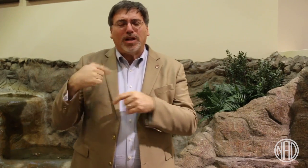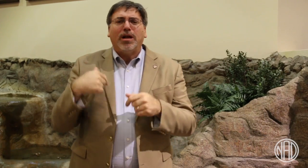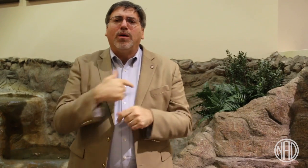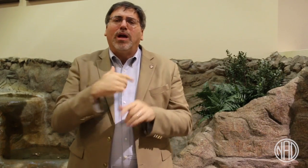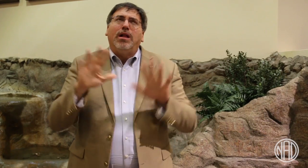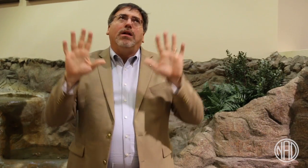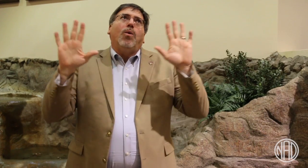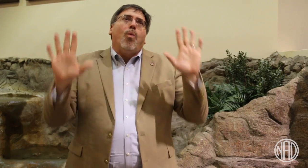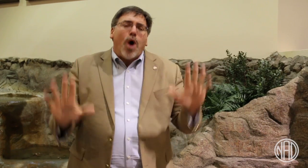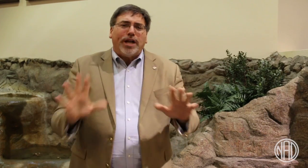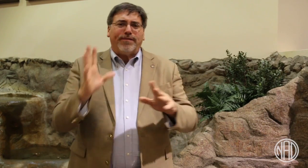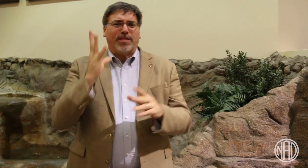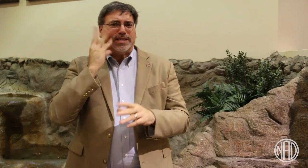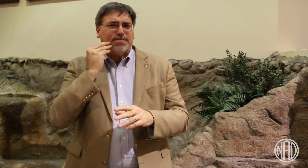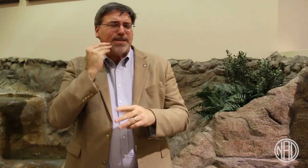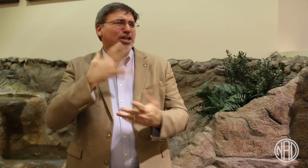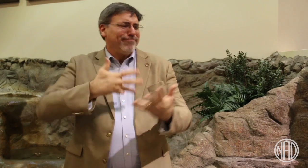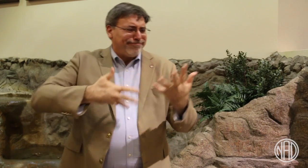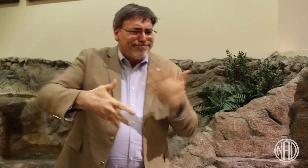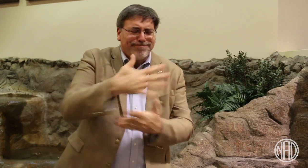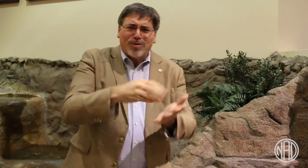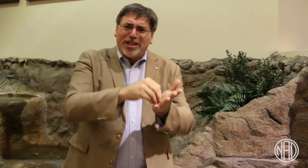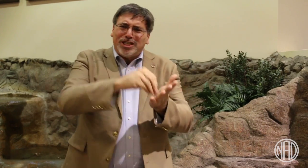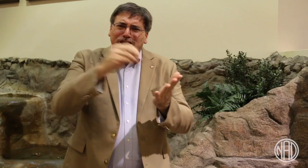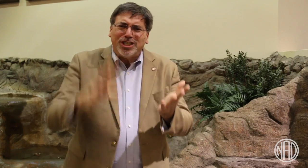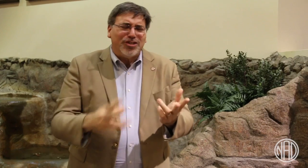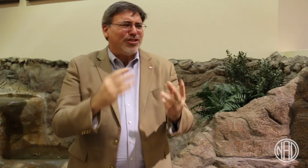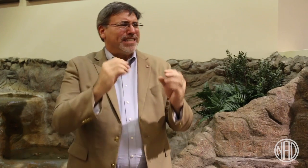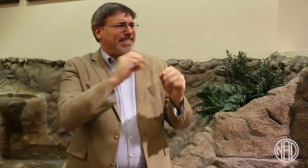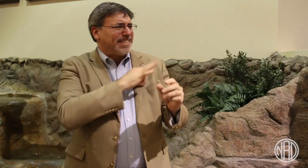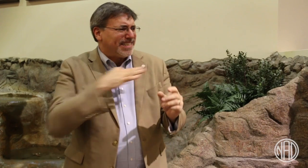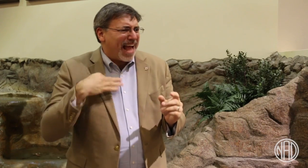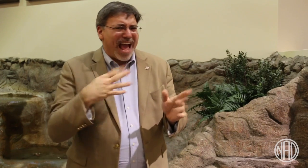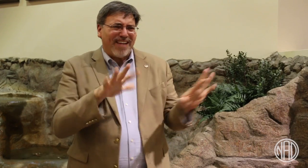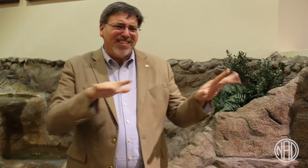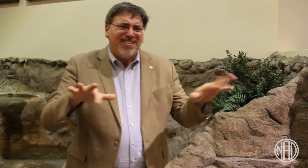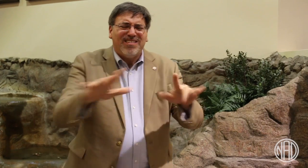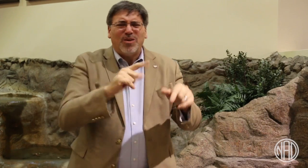We had a wonderful experience meeting the students and staff!